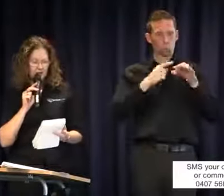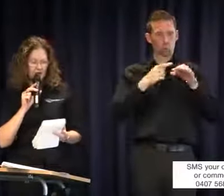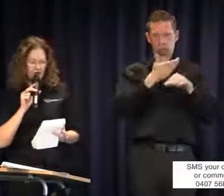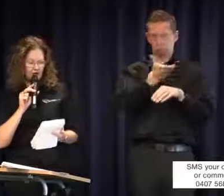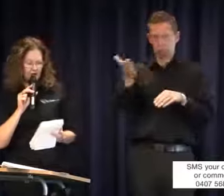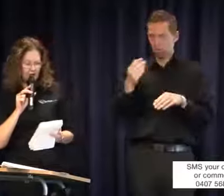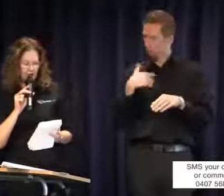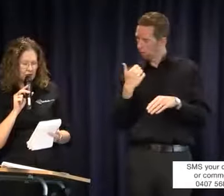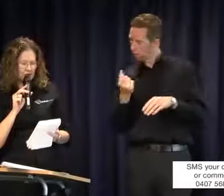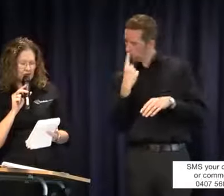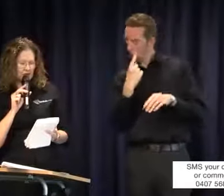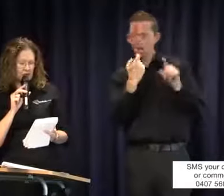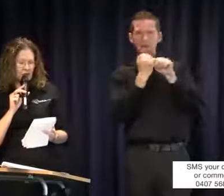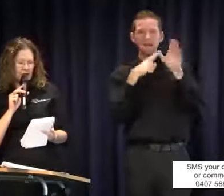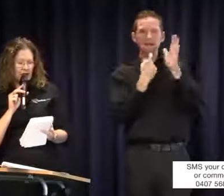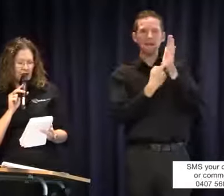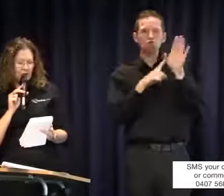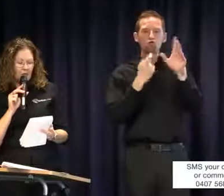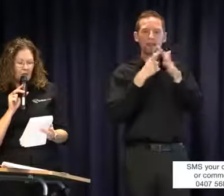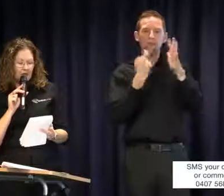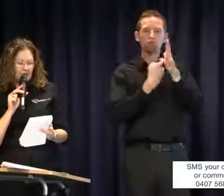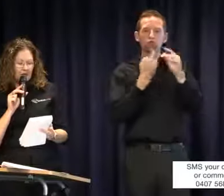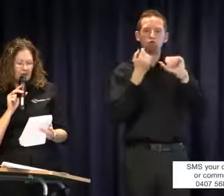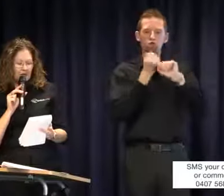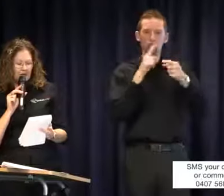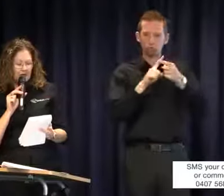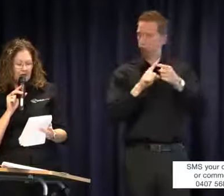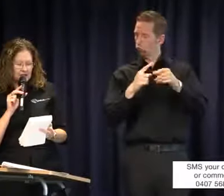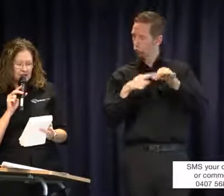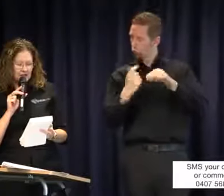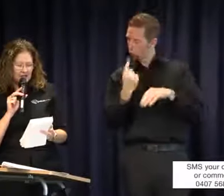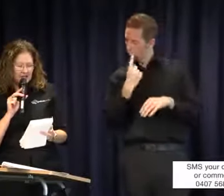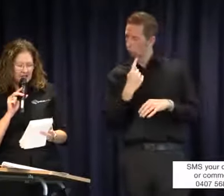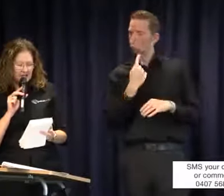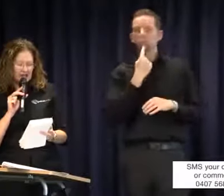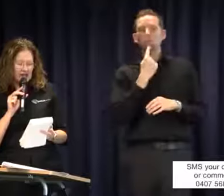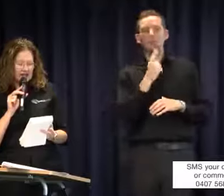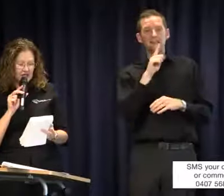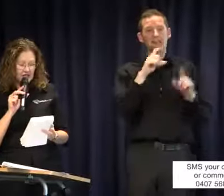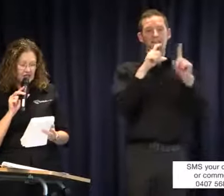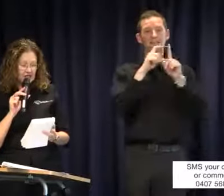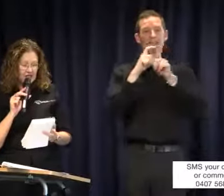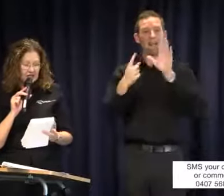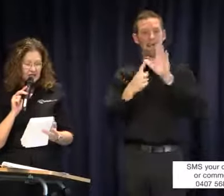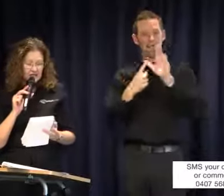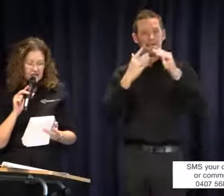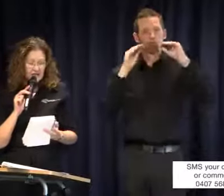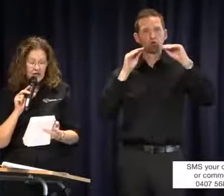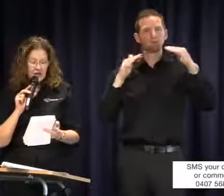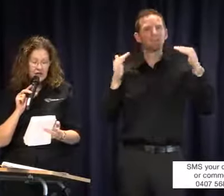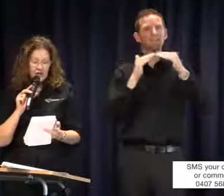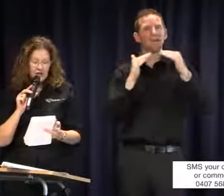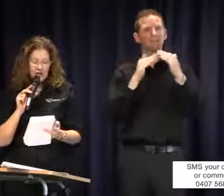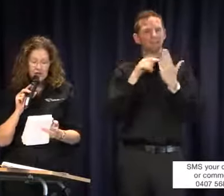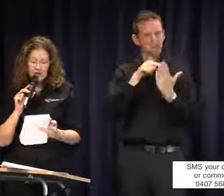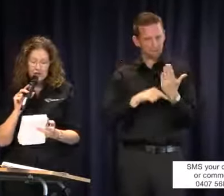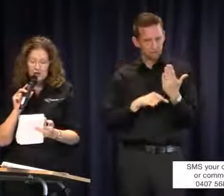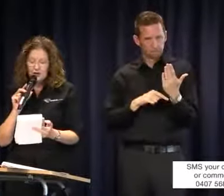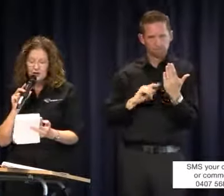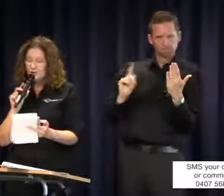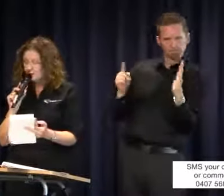from Gary Kerridge who has said that the DDA education standards and what constitutes proper